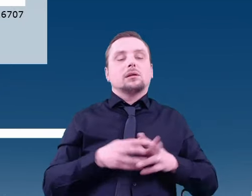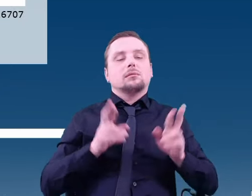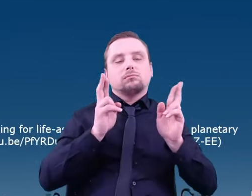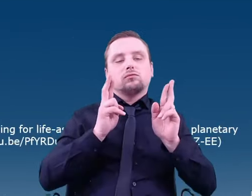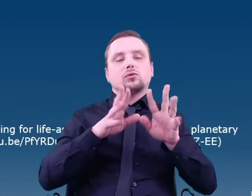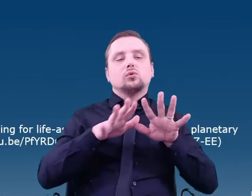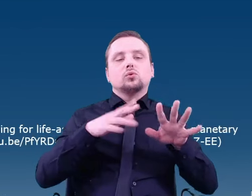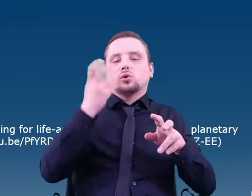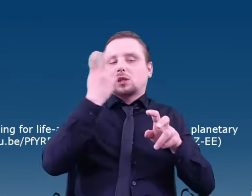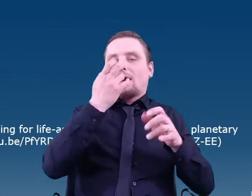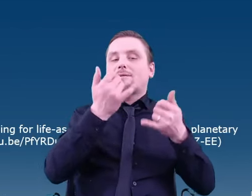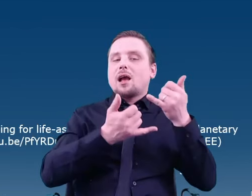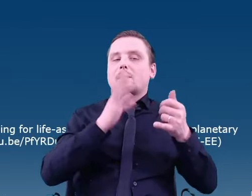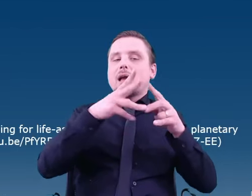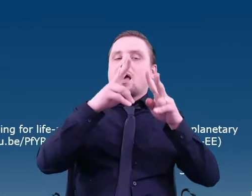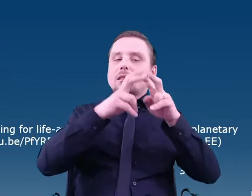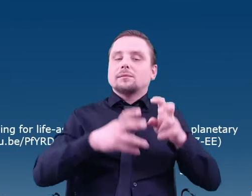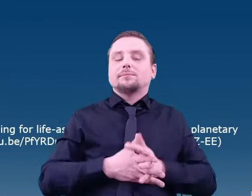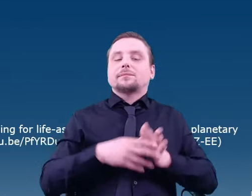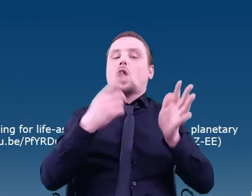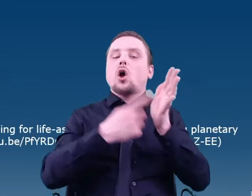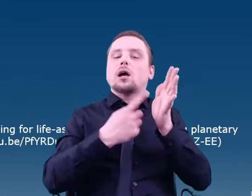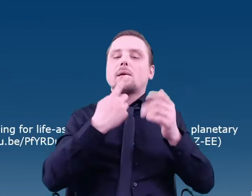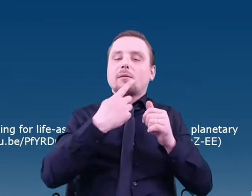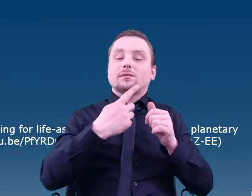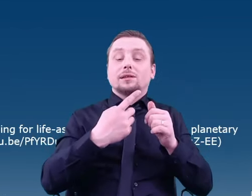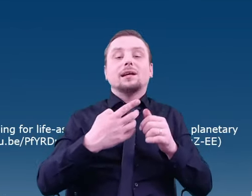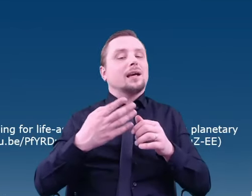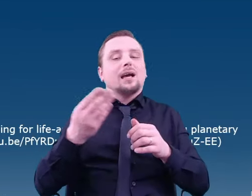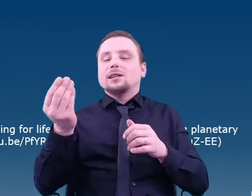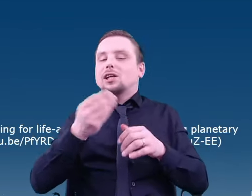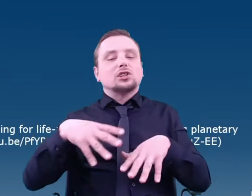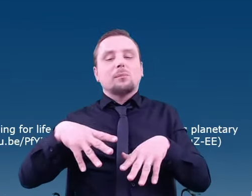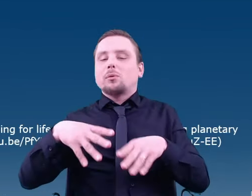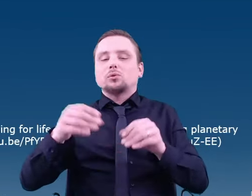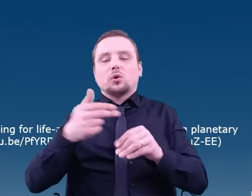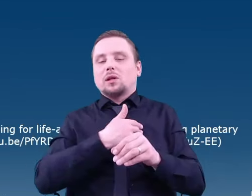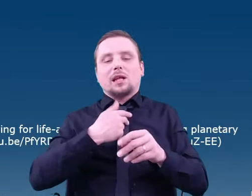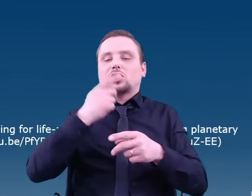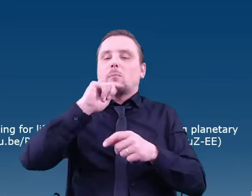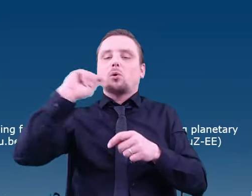I want to end by telling you that this is just the beginning. We have only begun our journey in the search for extraterrestrial life.